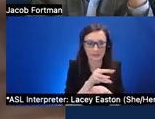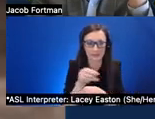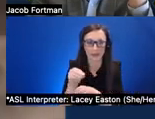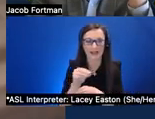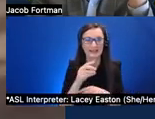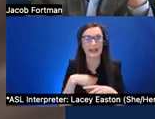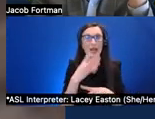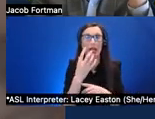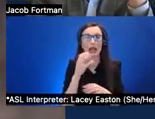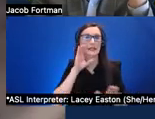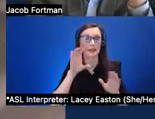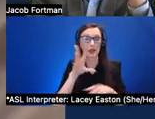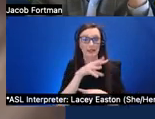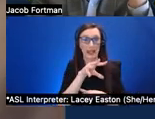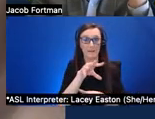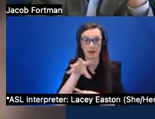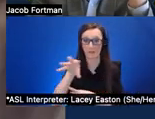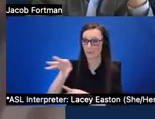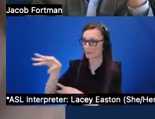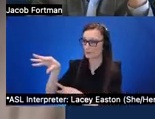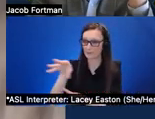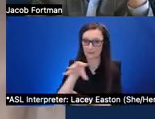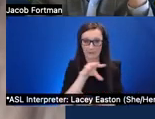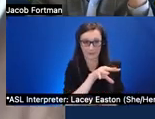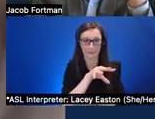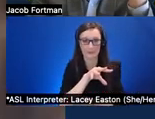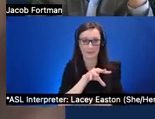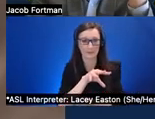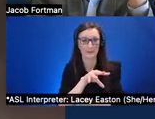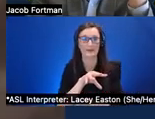a guided placement to put virtual objects as well as using camera based or guided